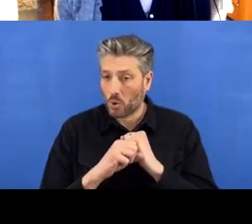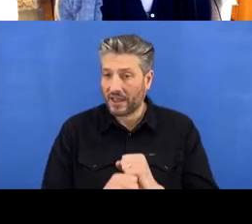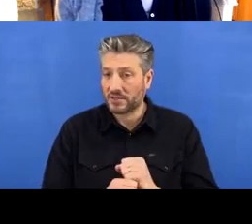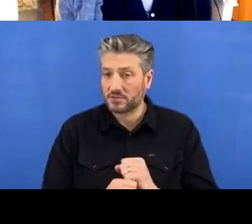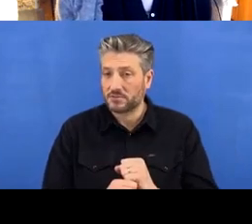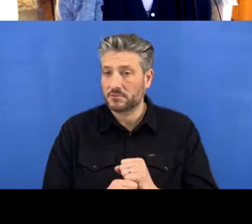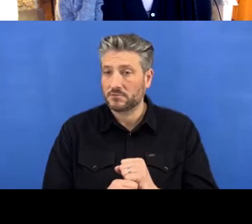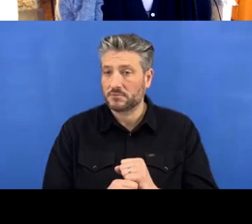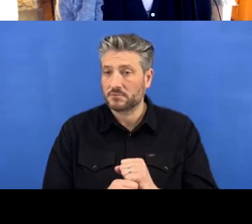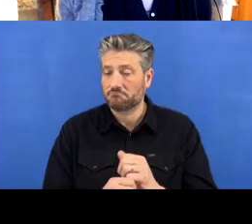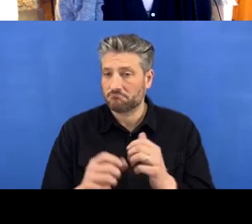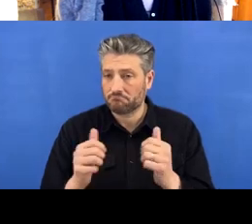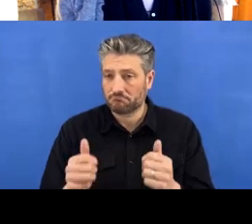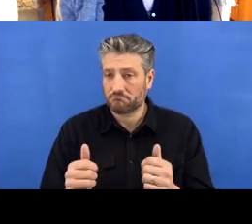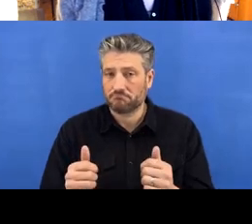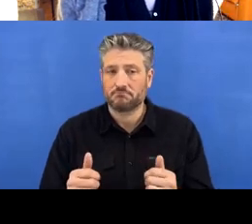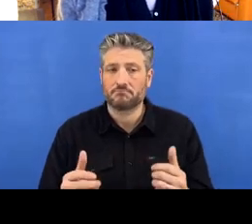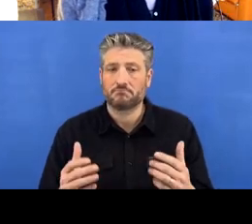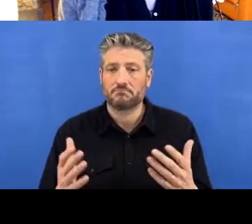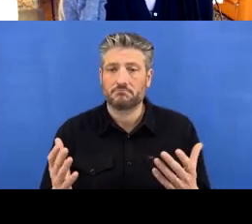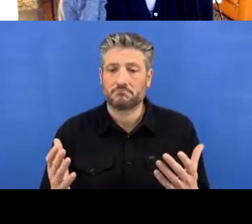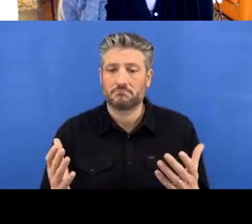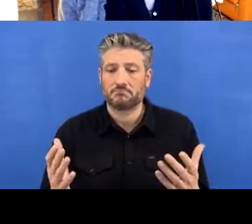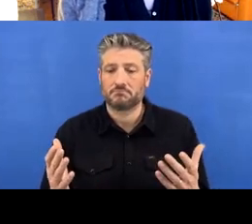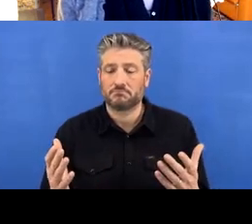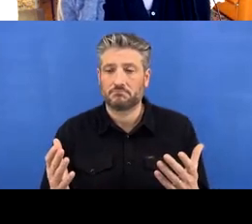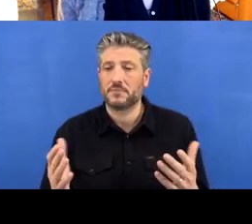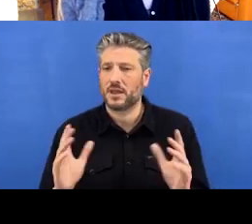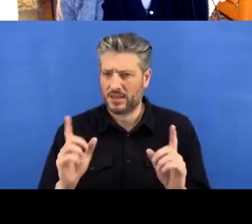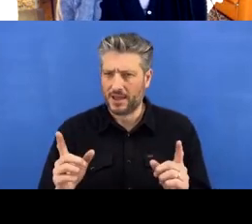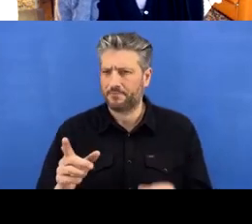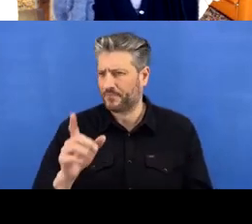And oh yeah, and the same thing again, I forgot. I was like “why are these greyed out?”